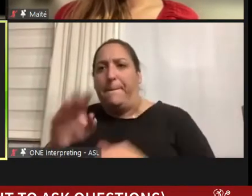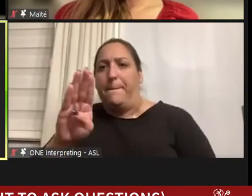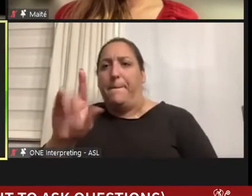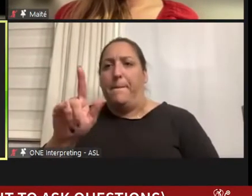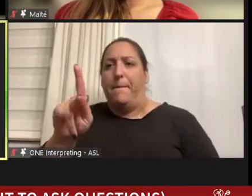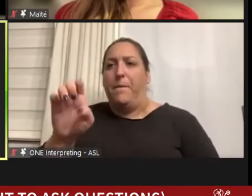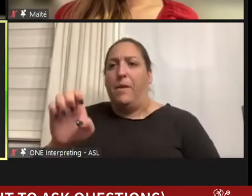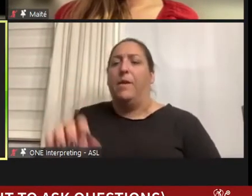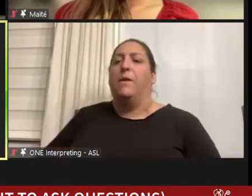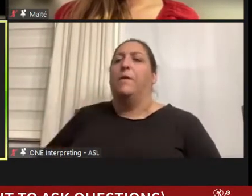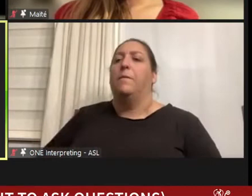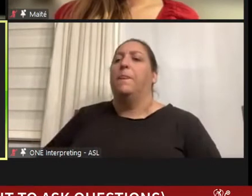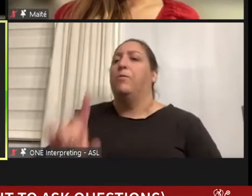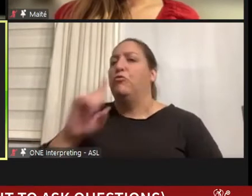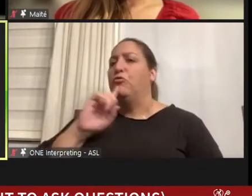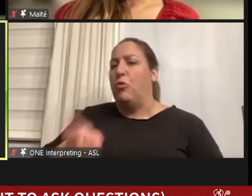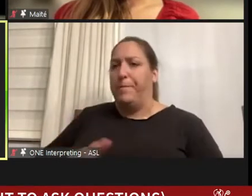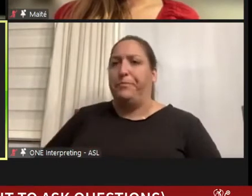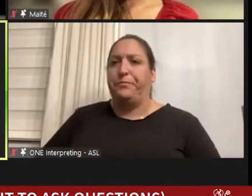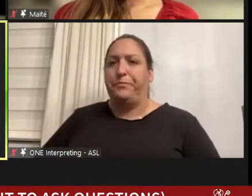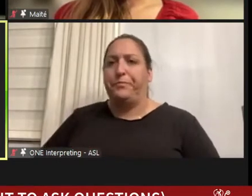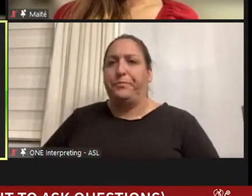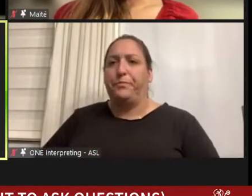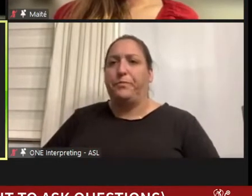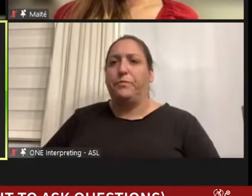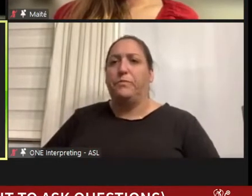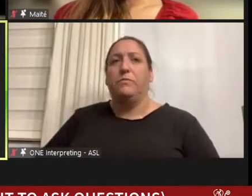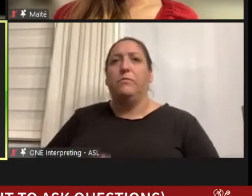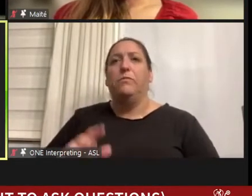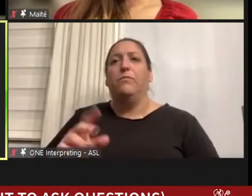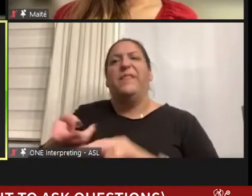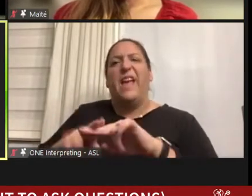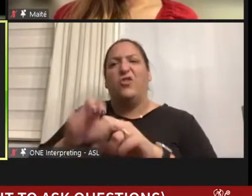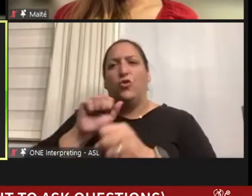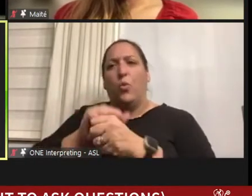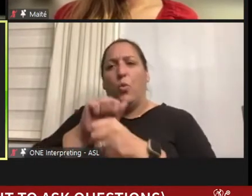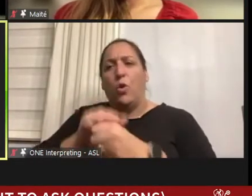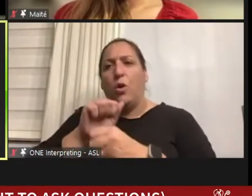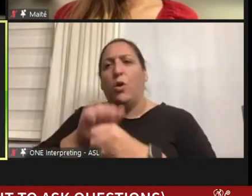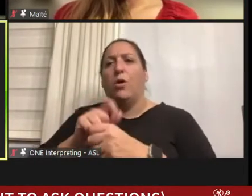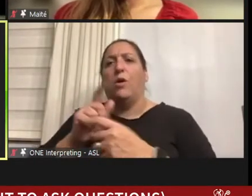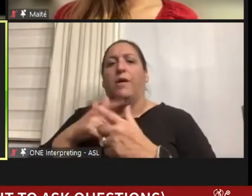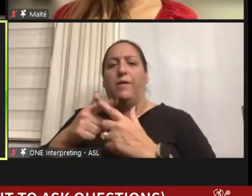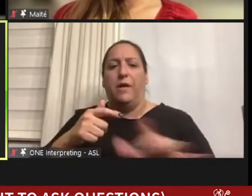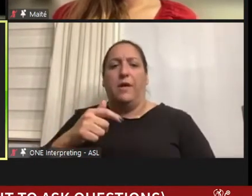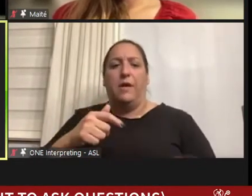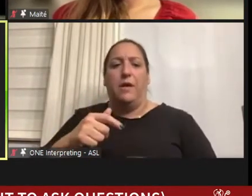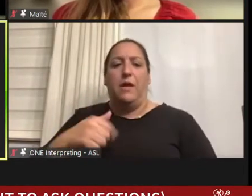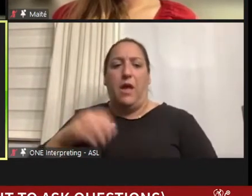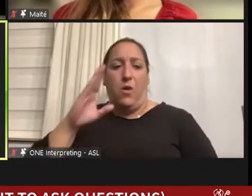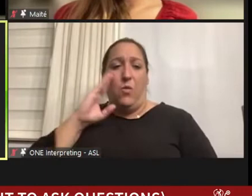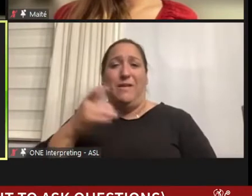Sure, like the extra work, and then I would even vehicles a little farther than that,